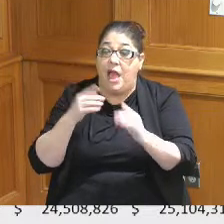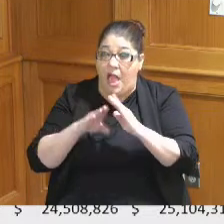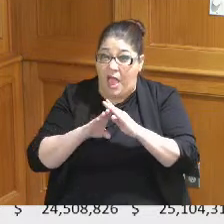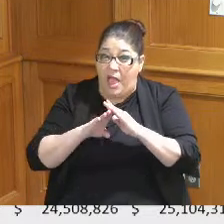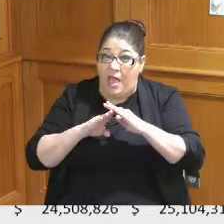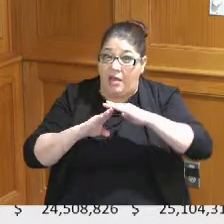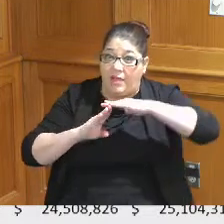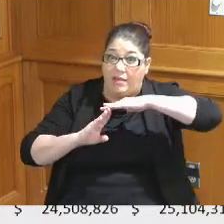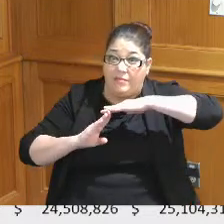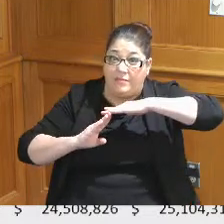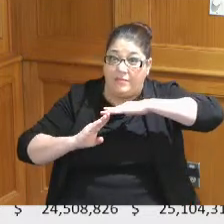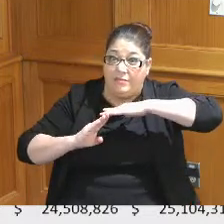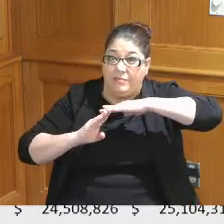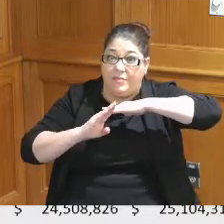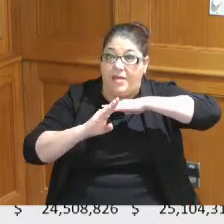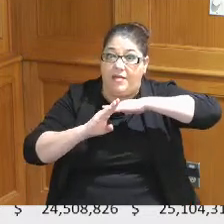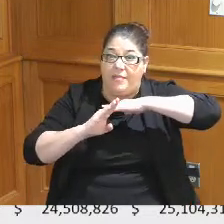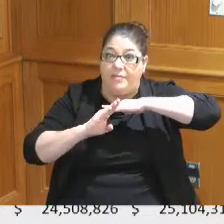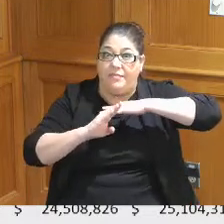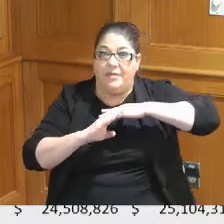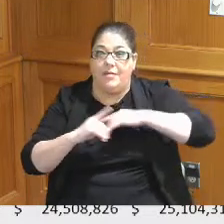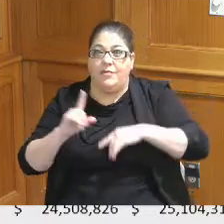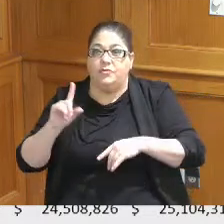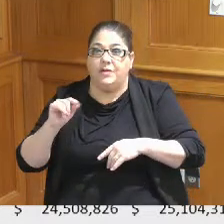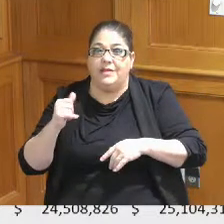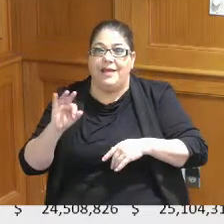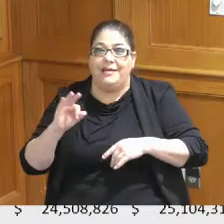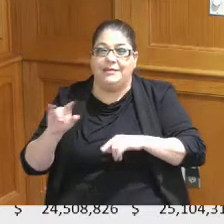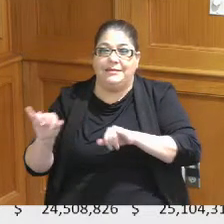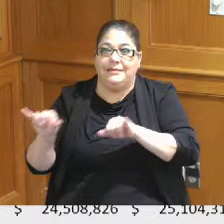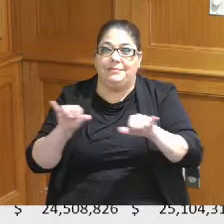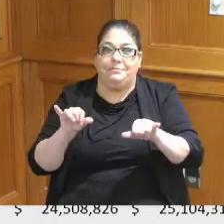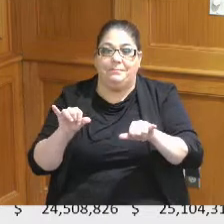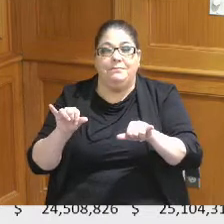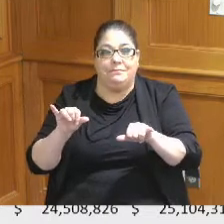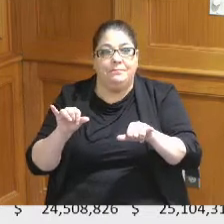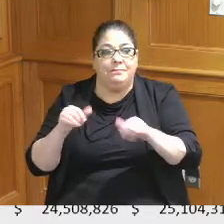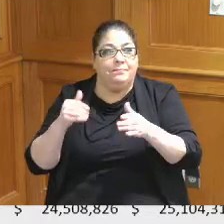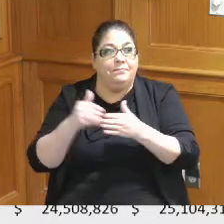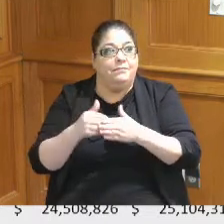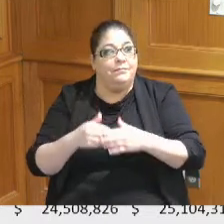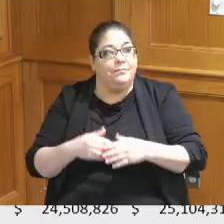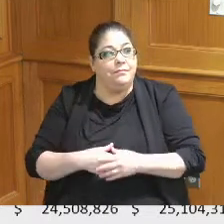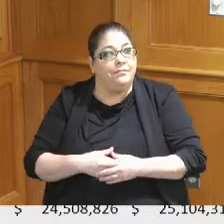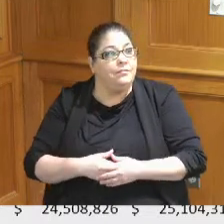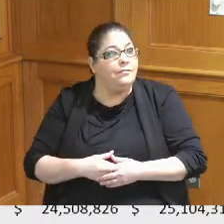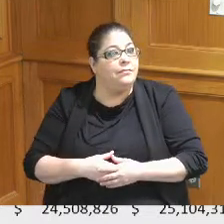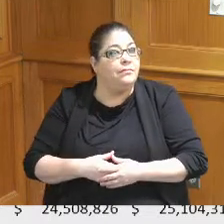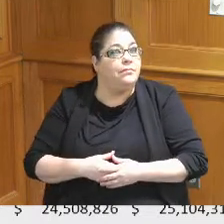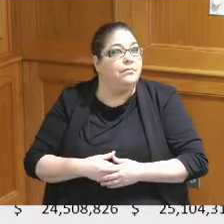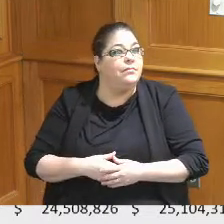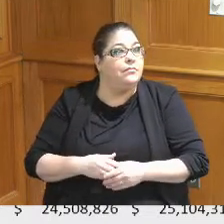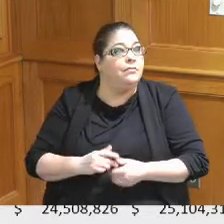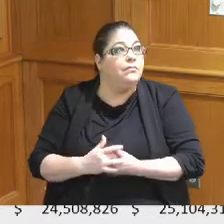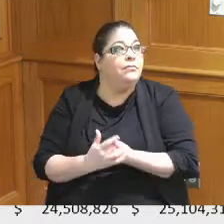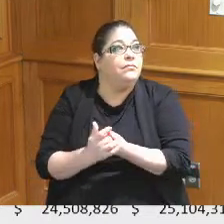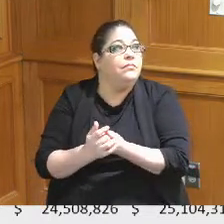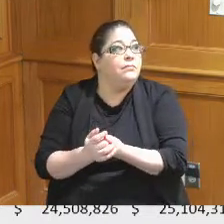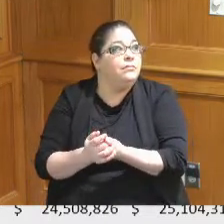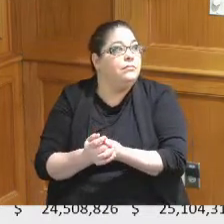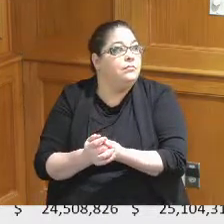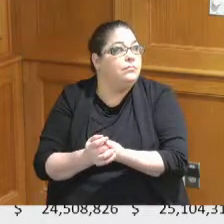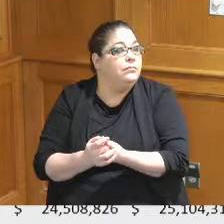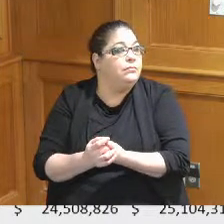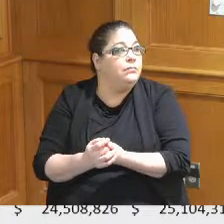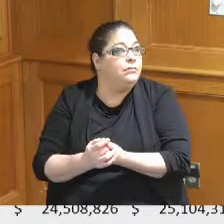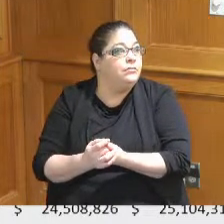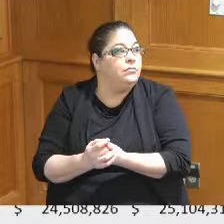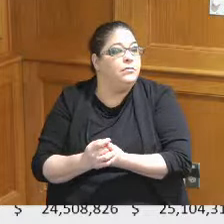least equivalent to our first quarter back in 2019 I believe so so of of 20 20 22 I'm sorry